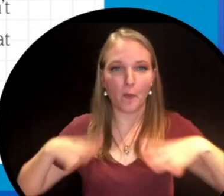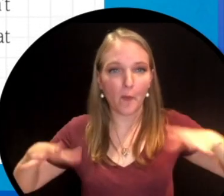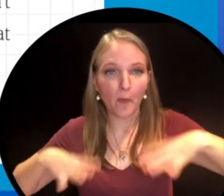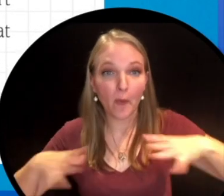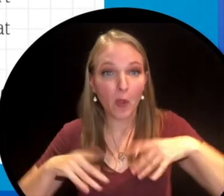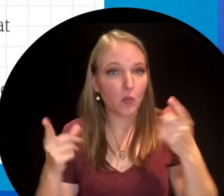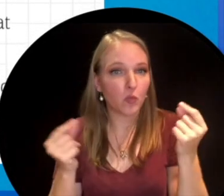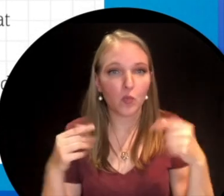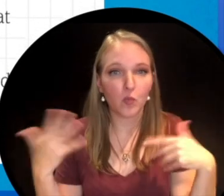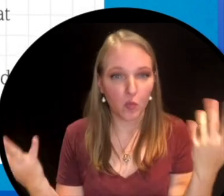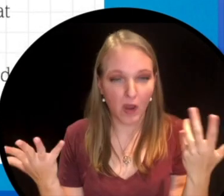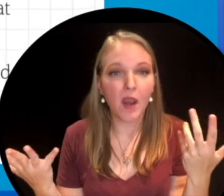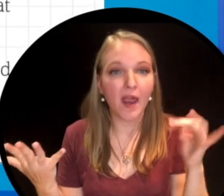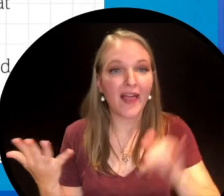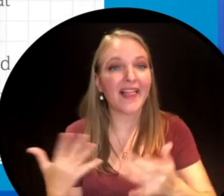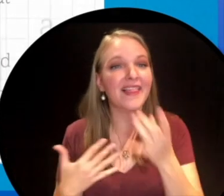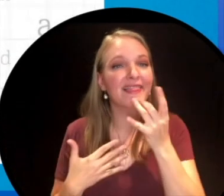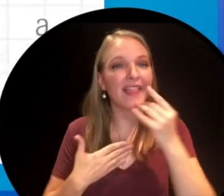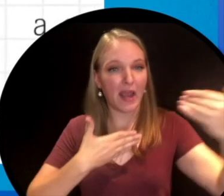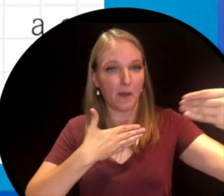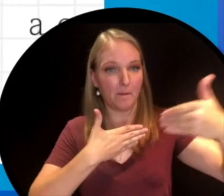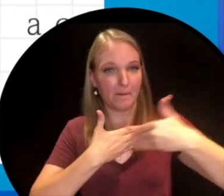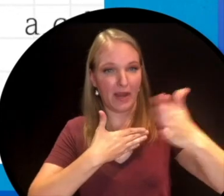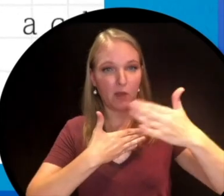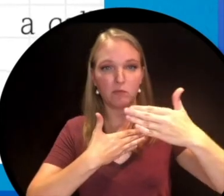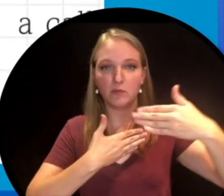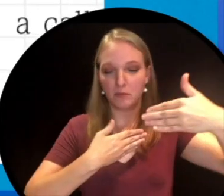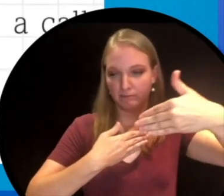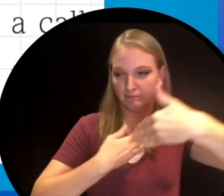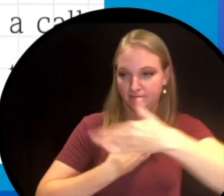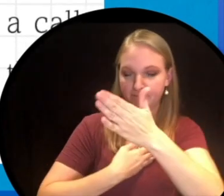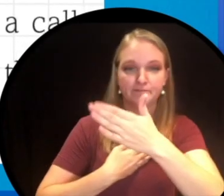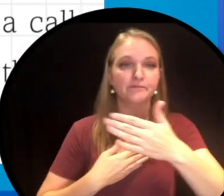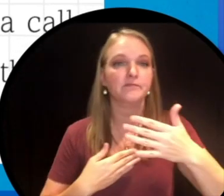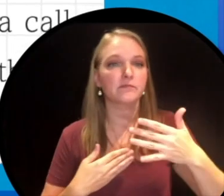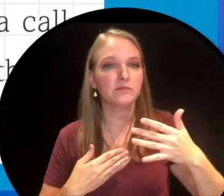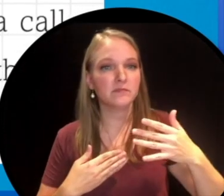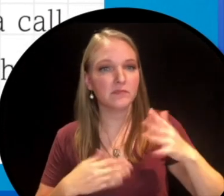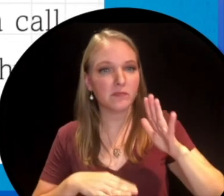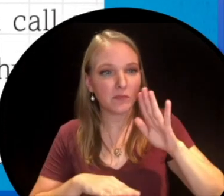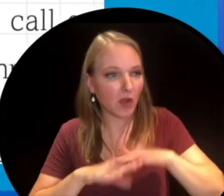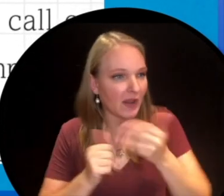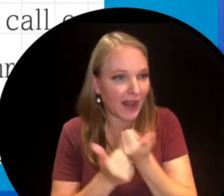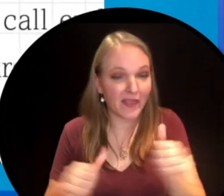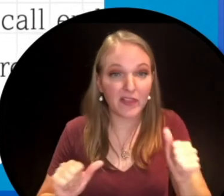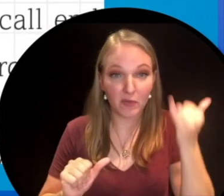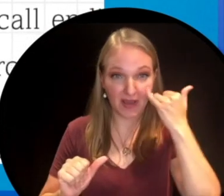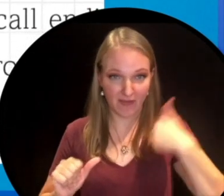machines or apparatuses can do is they can actually direct light around different objects.